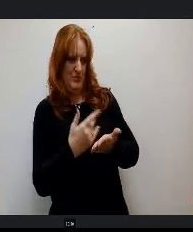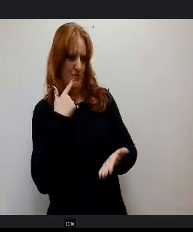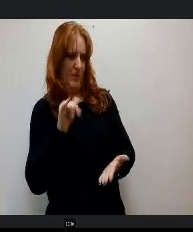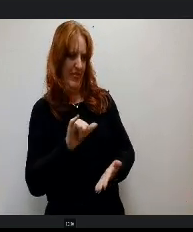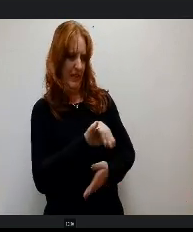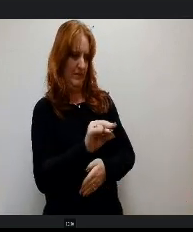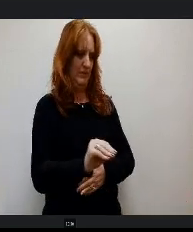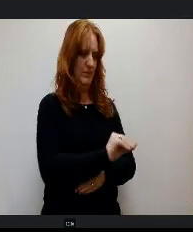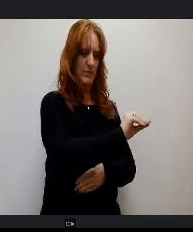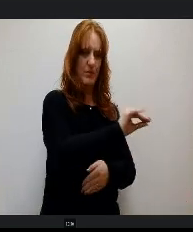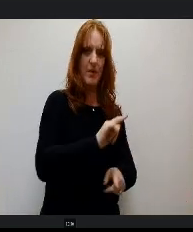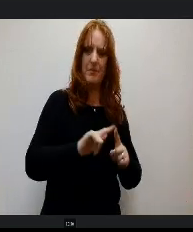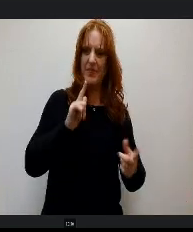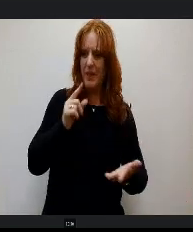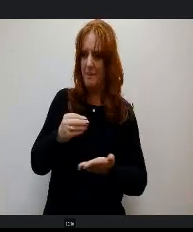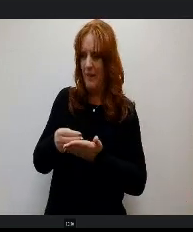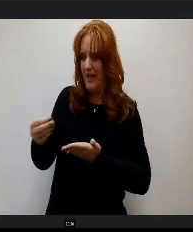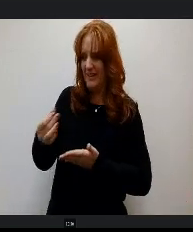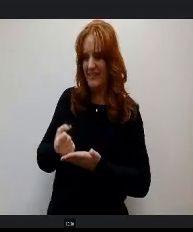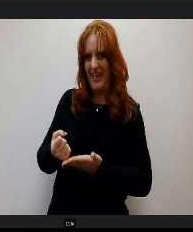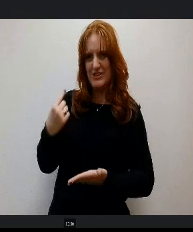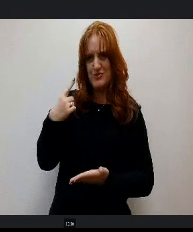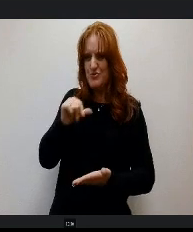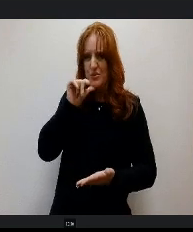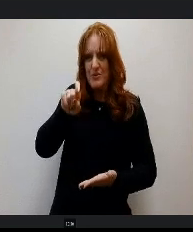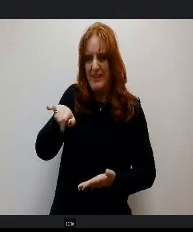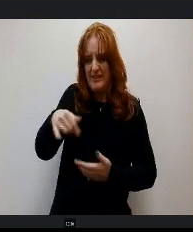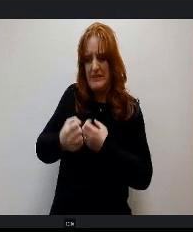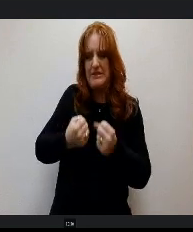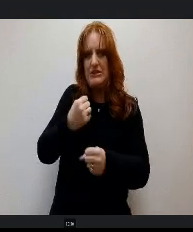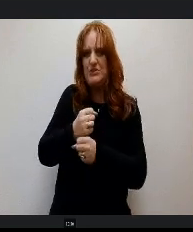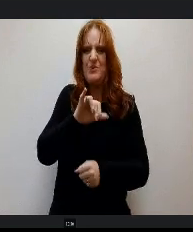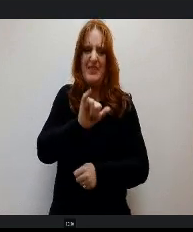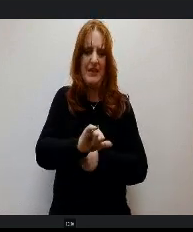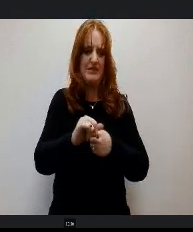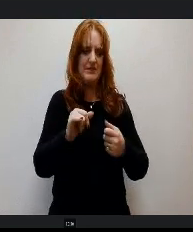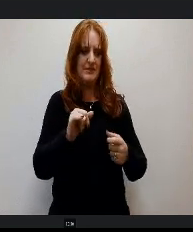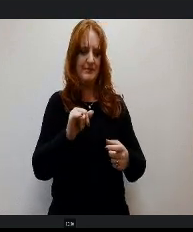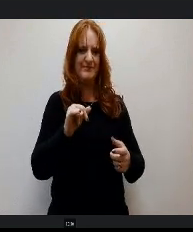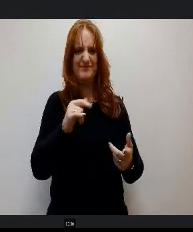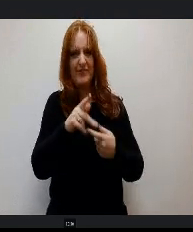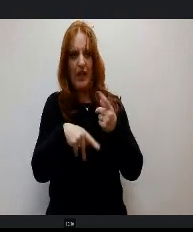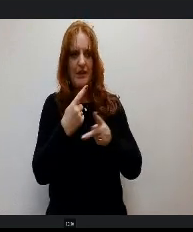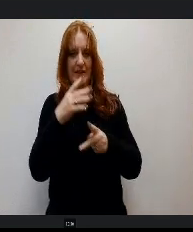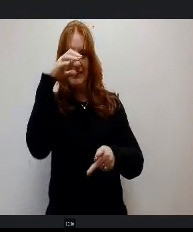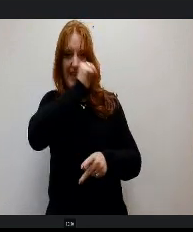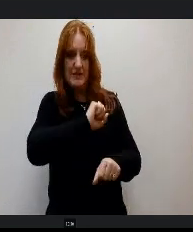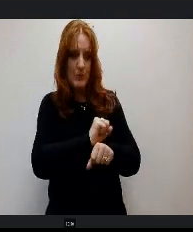last year. They don't need it this year. It's that type of just guesswork. And so the budget isn't